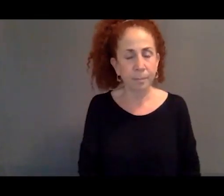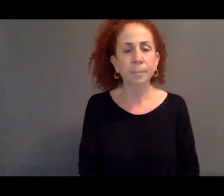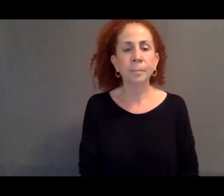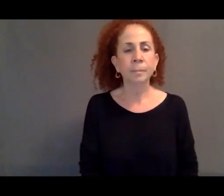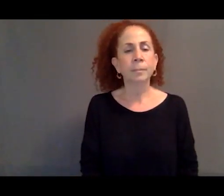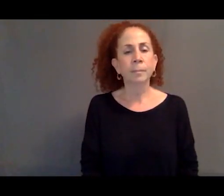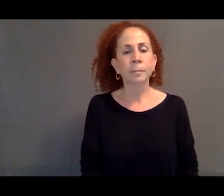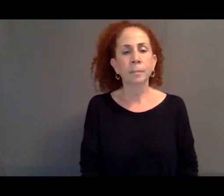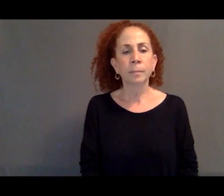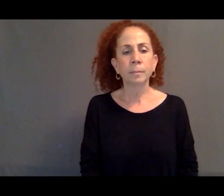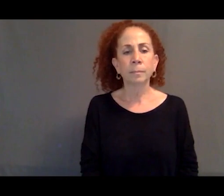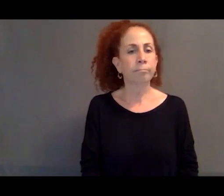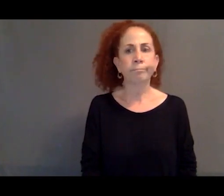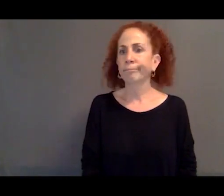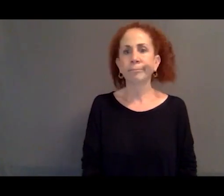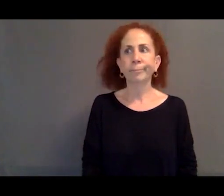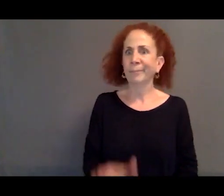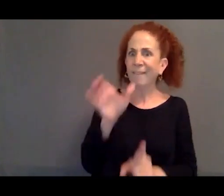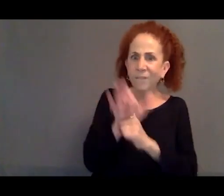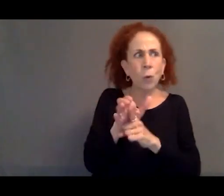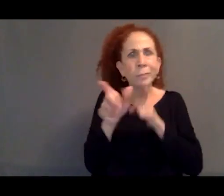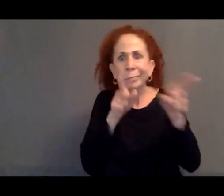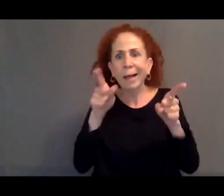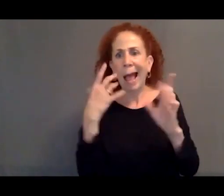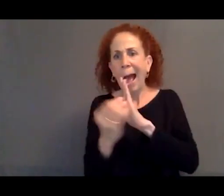who are displaced for any number of reasons